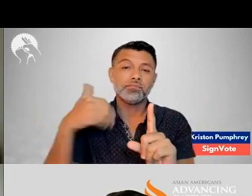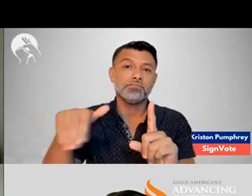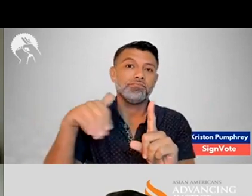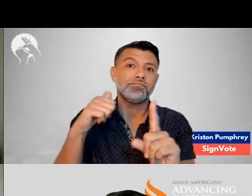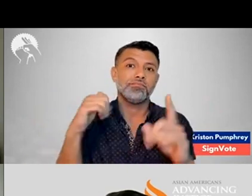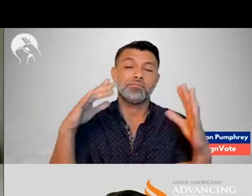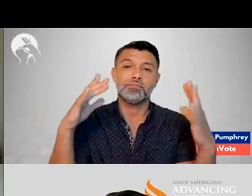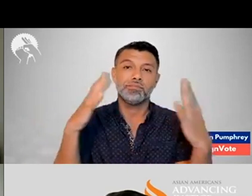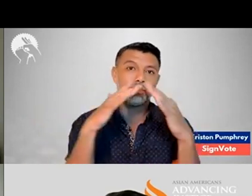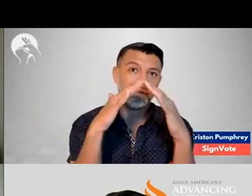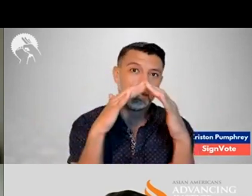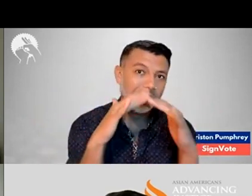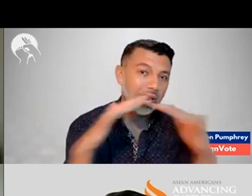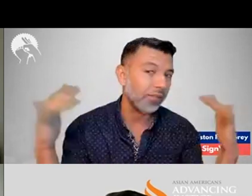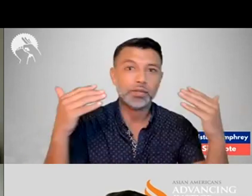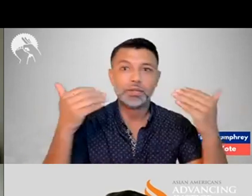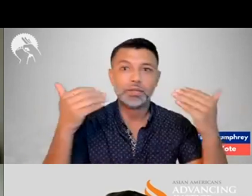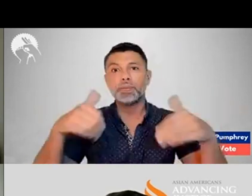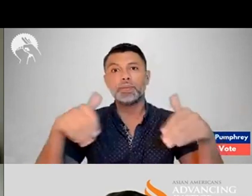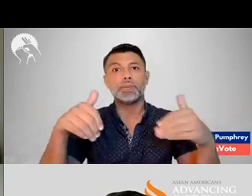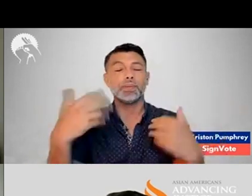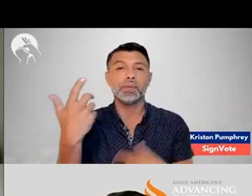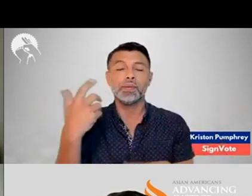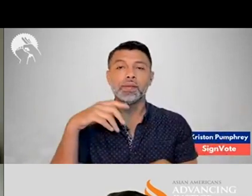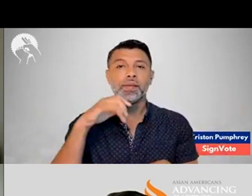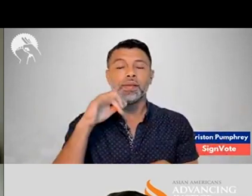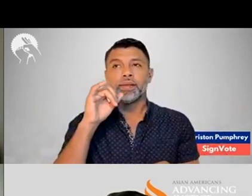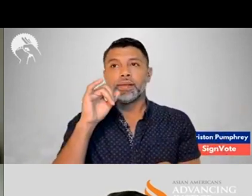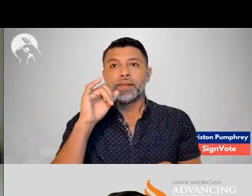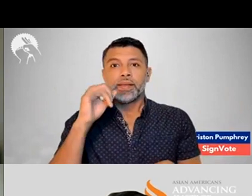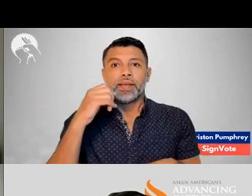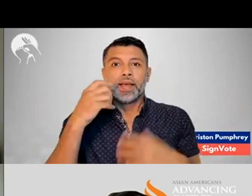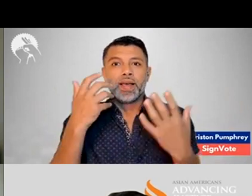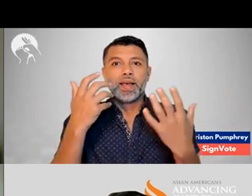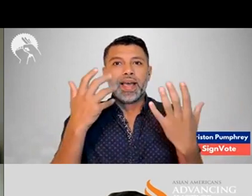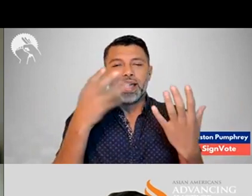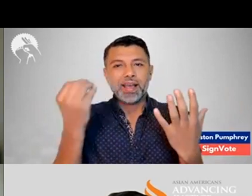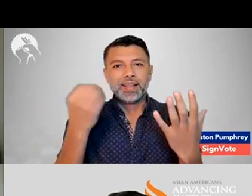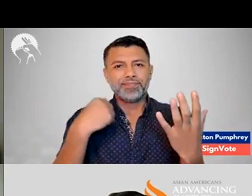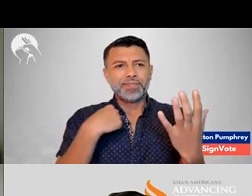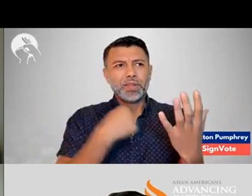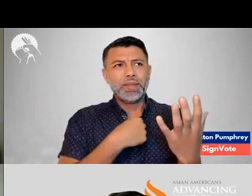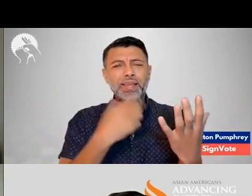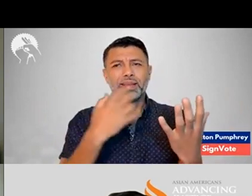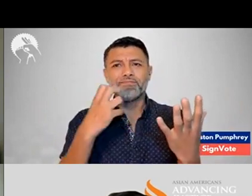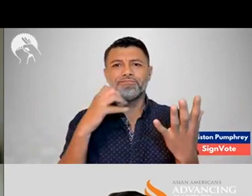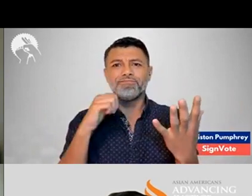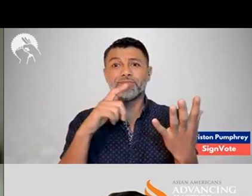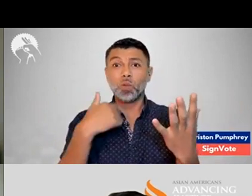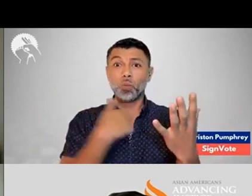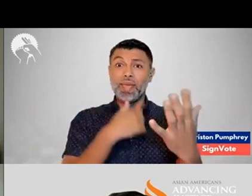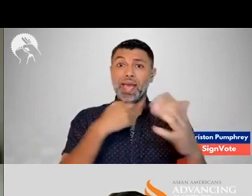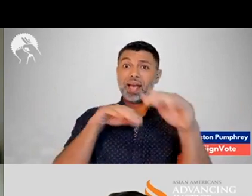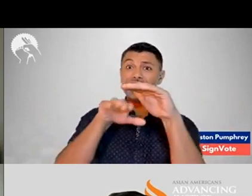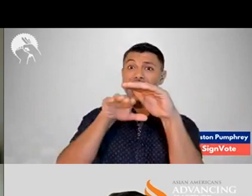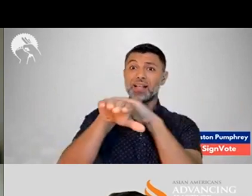Deaf Community is very diverse.